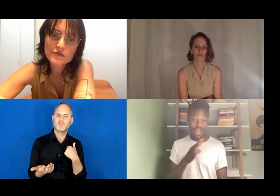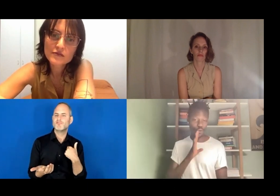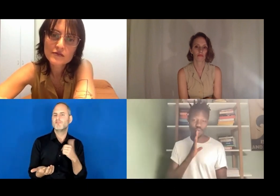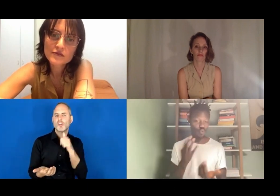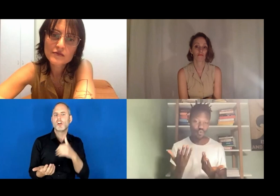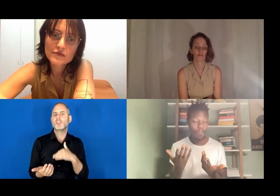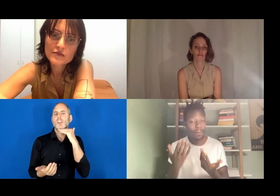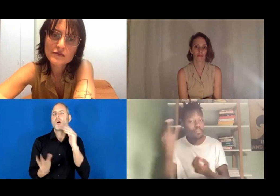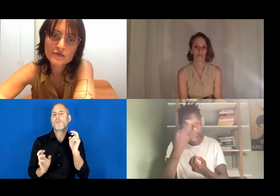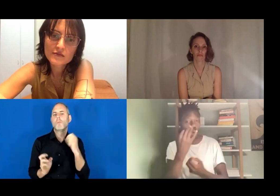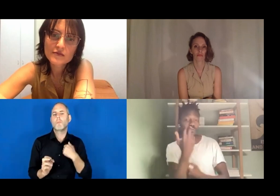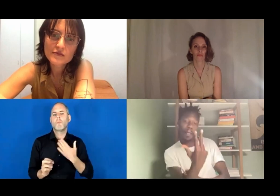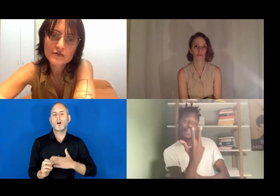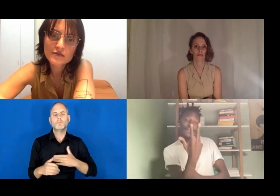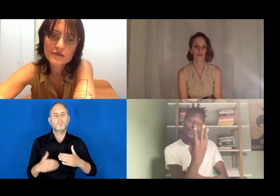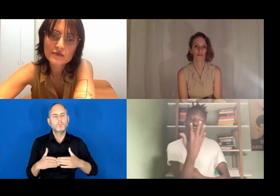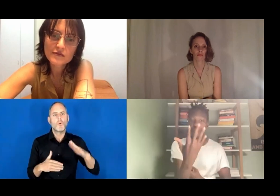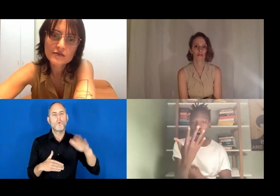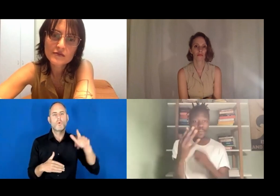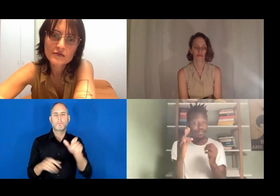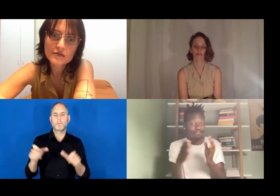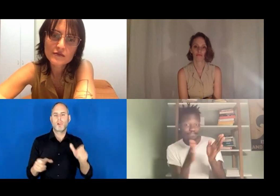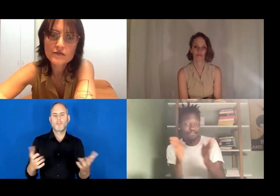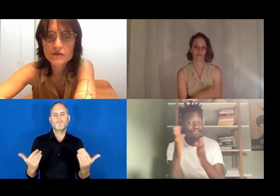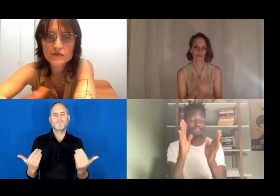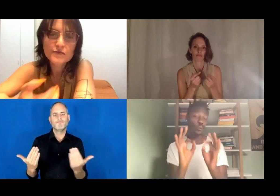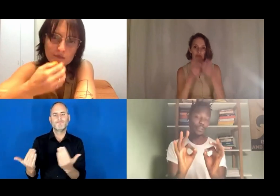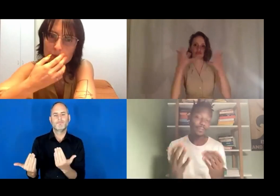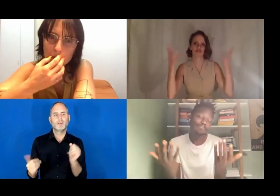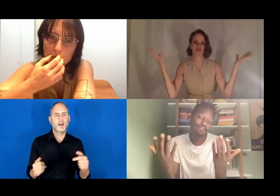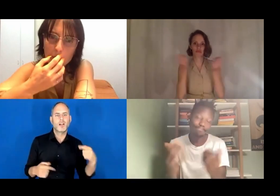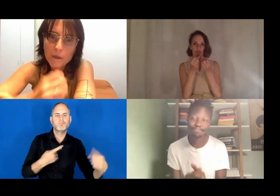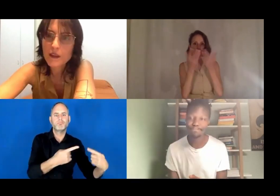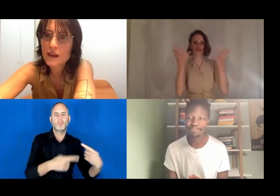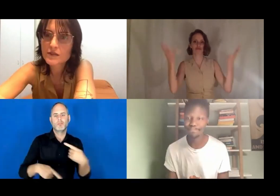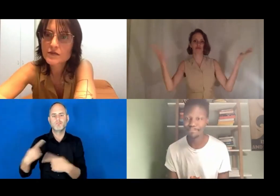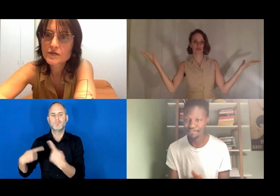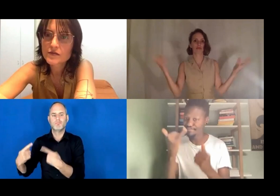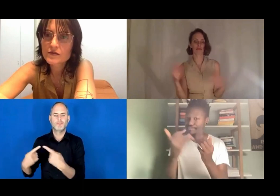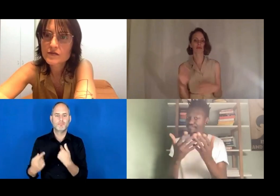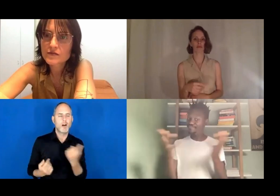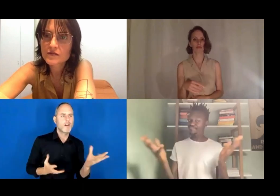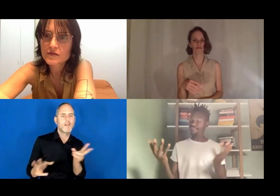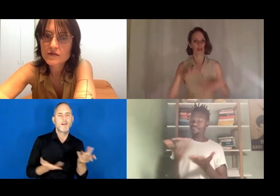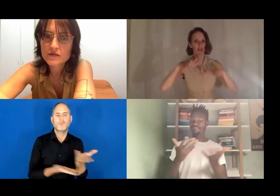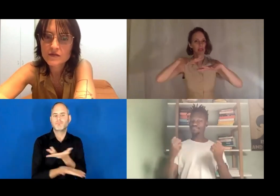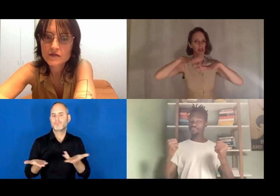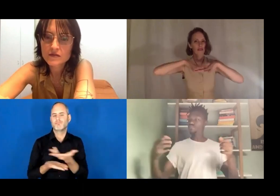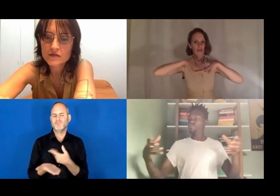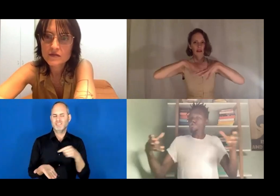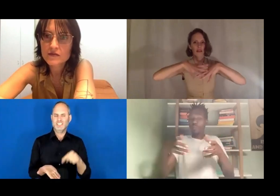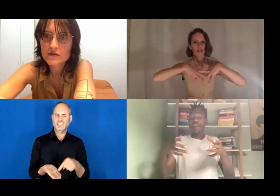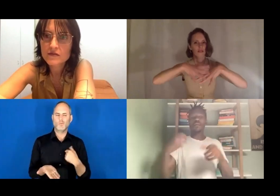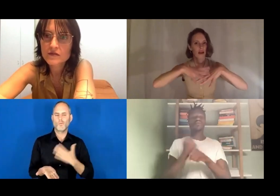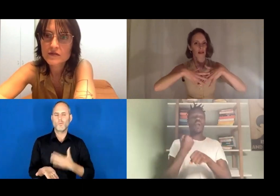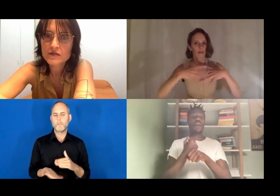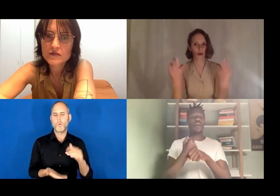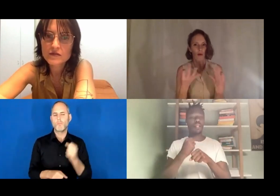Of course you need a group, a support system, that helps you, that supports you. And then you can make it work.